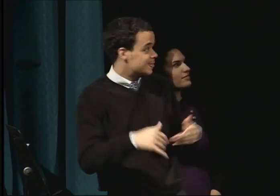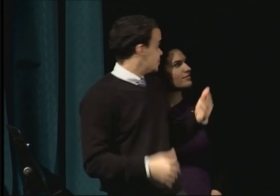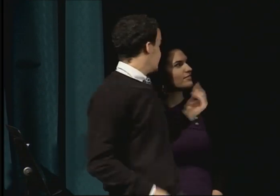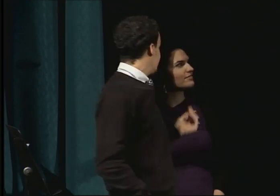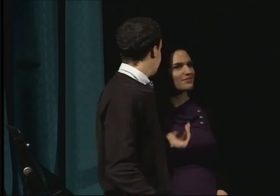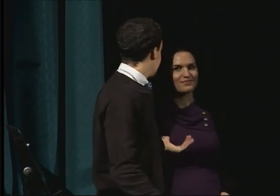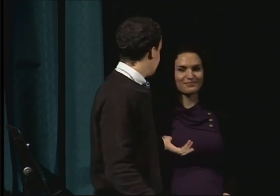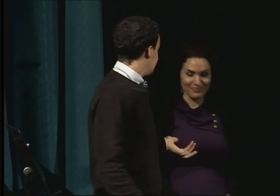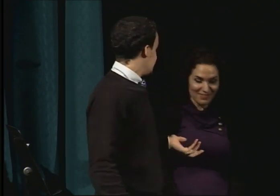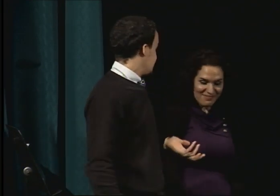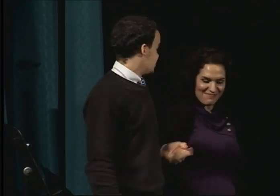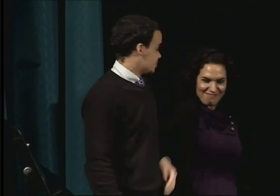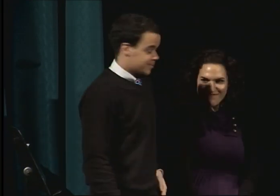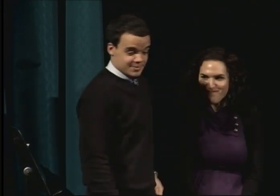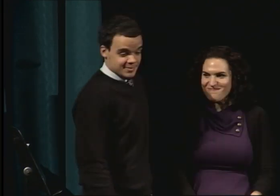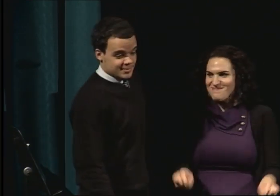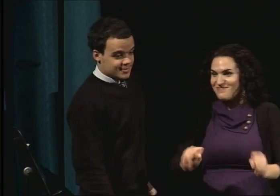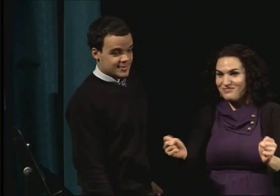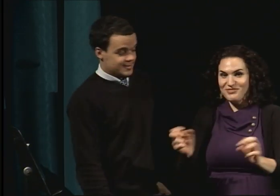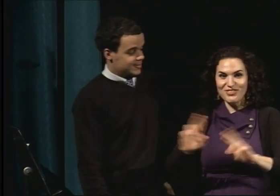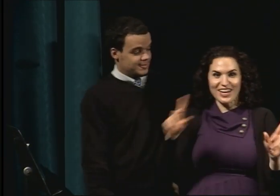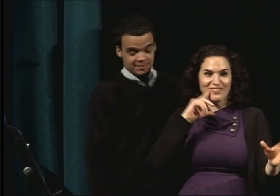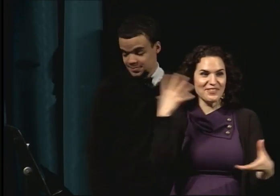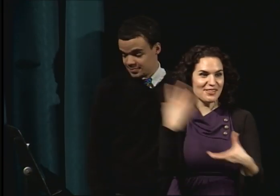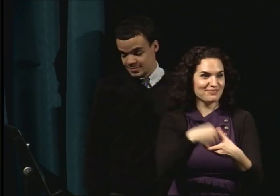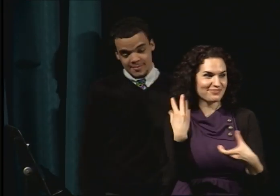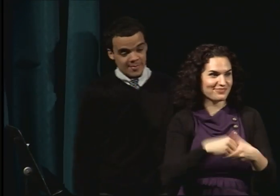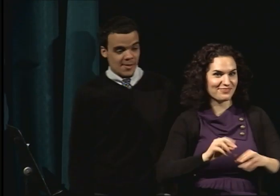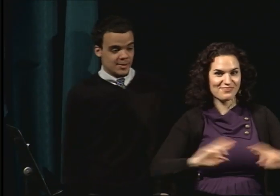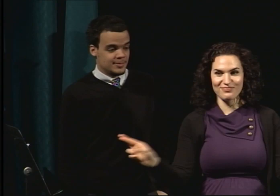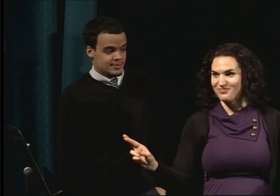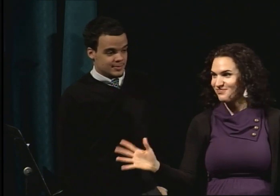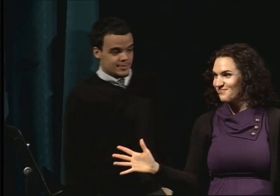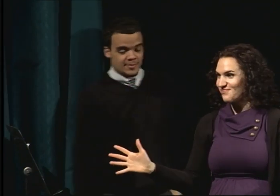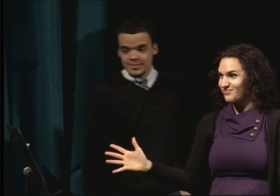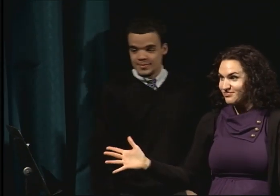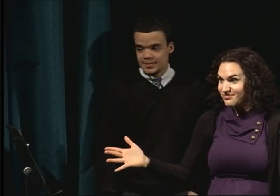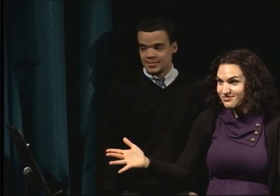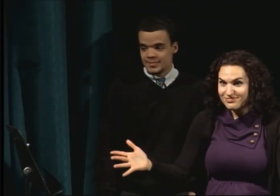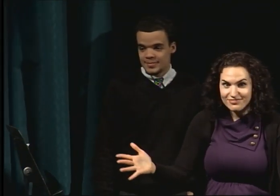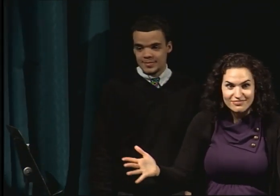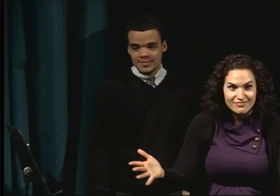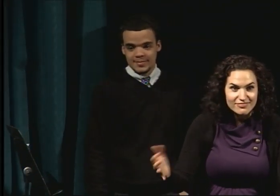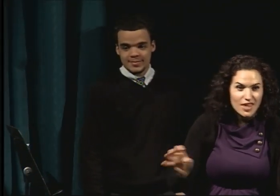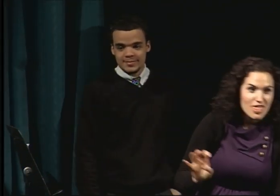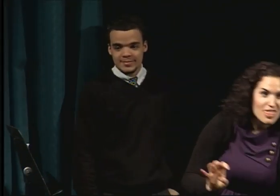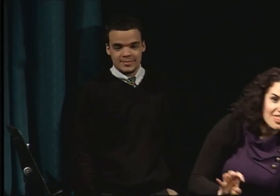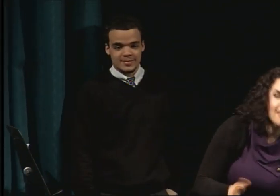Let's get awake and get ready. We do have a couple of prizes we would like to give away to some of you if you're able to answer the questions.